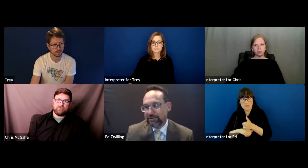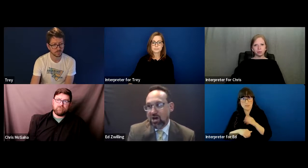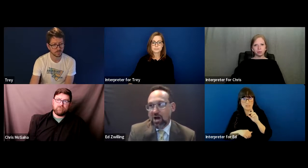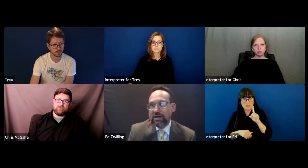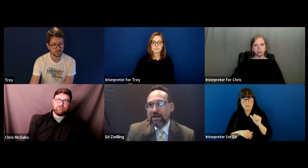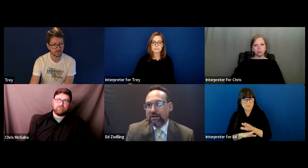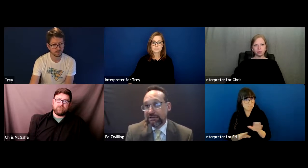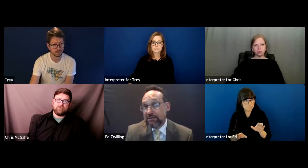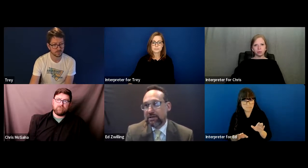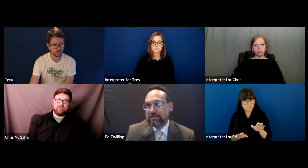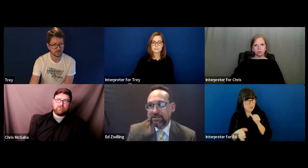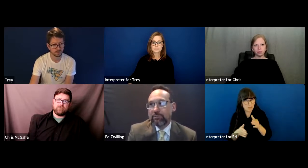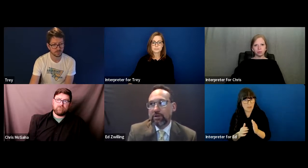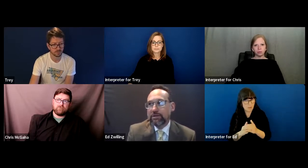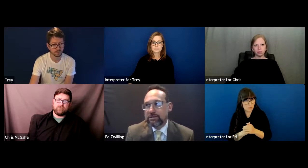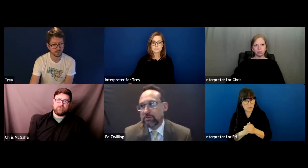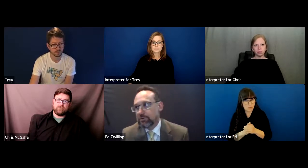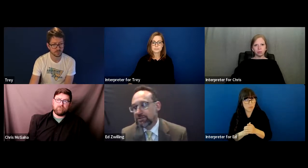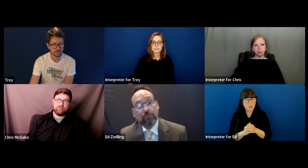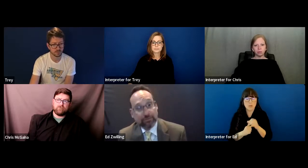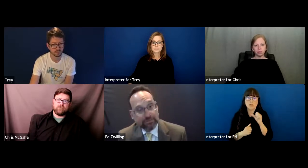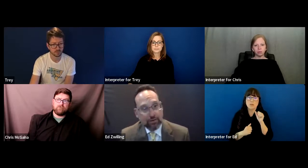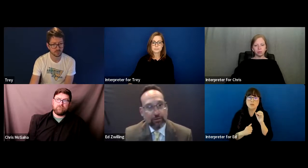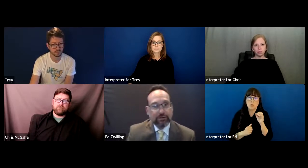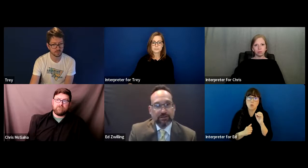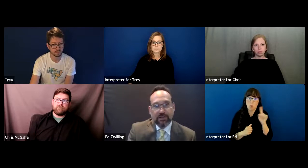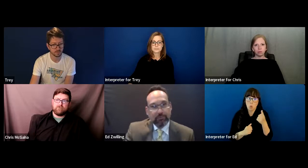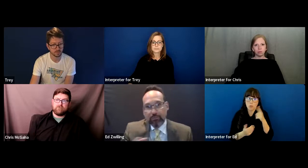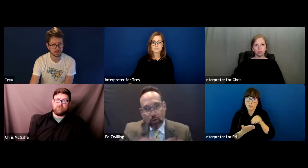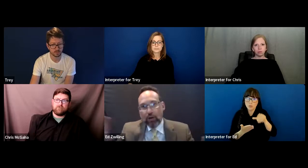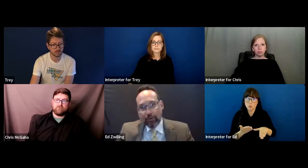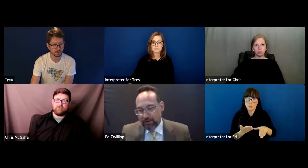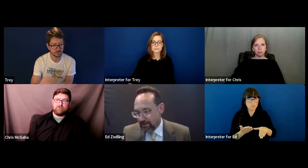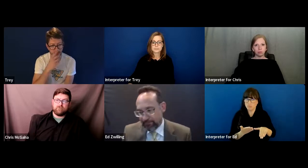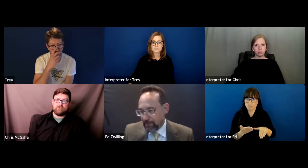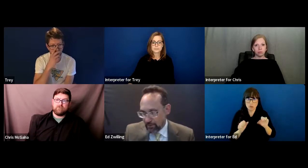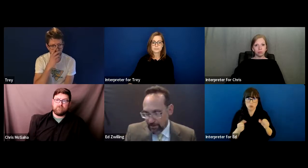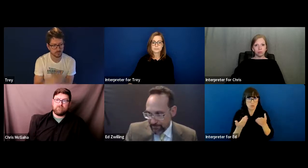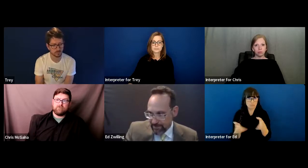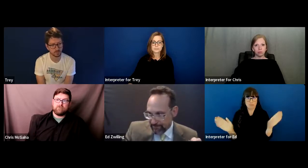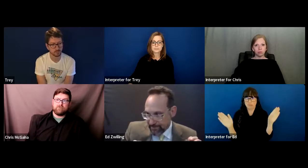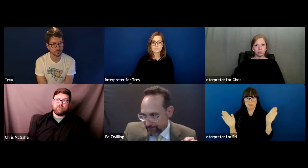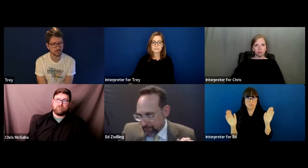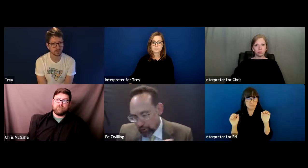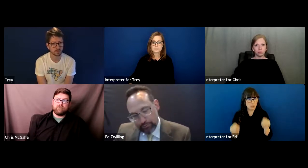So it's not limited simply to students, because it could be broader.